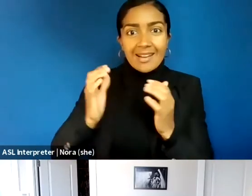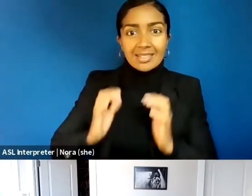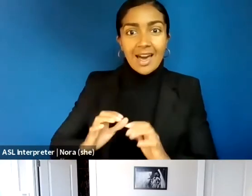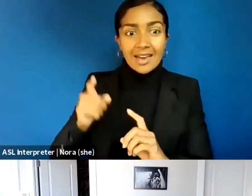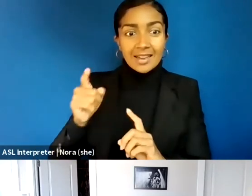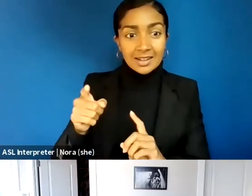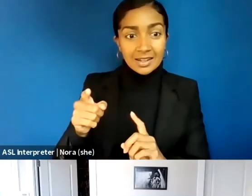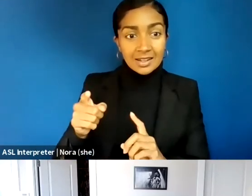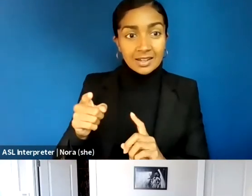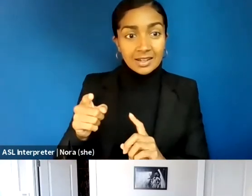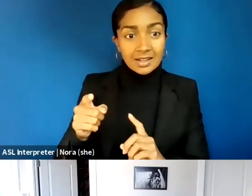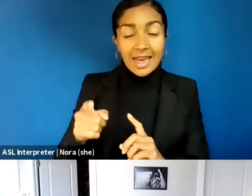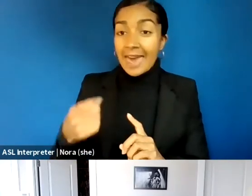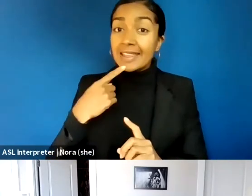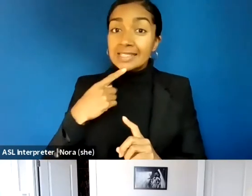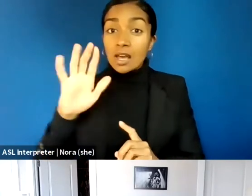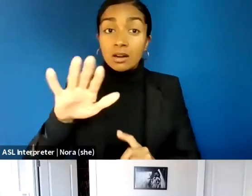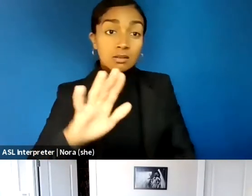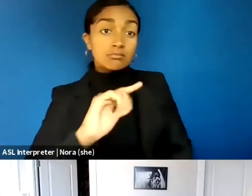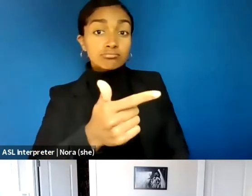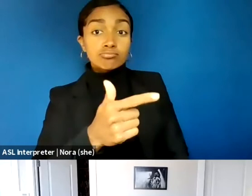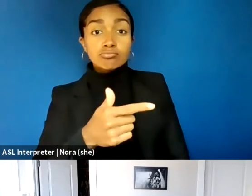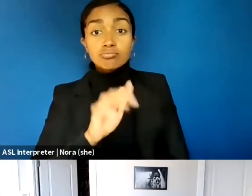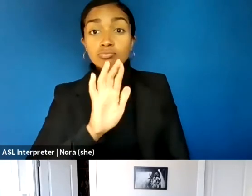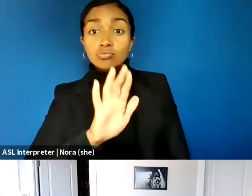Kendra Albert: I feel obliged to say as a clinician, that I hope you were given warning that that was going to happen.